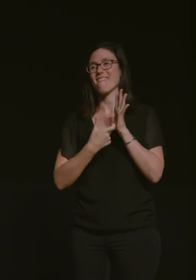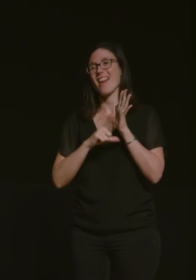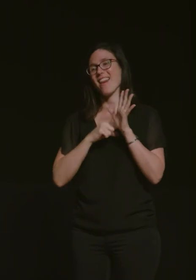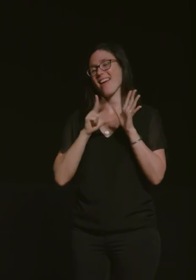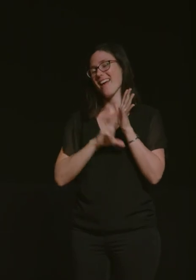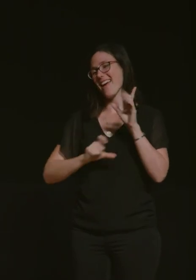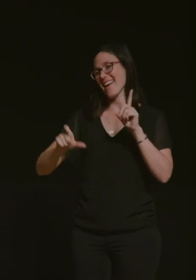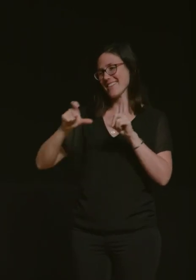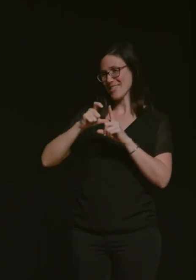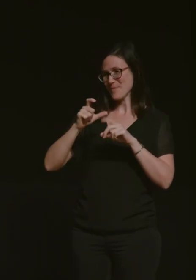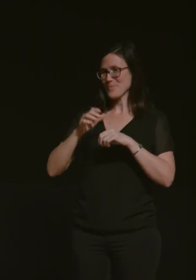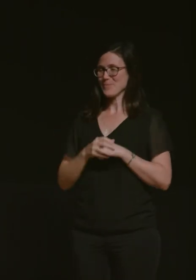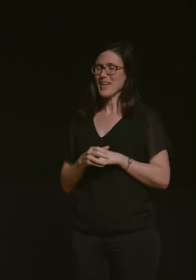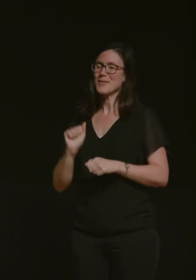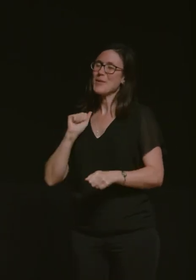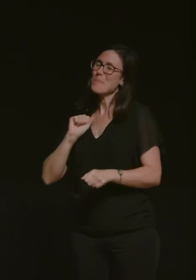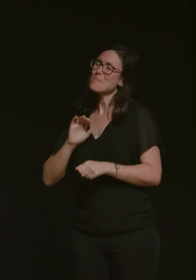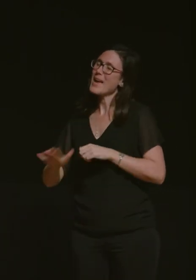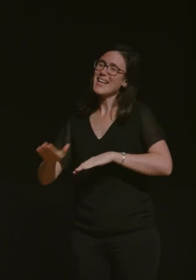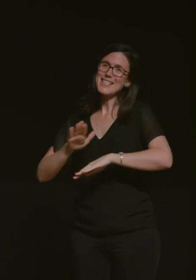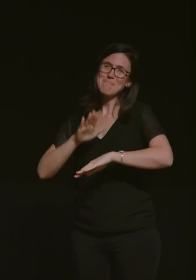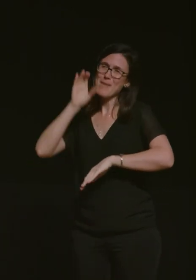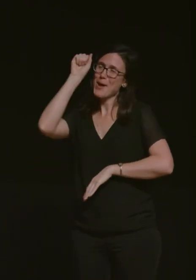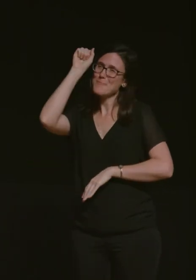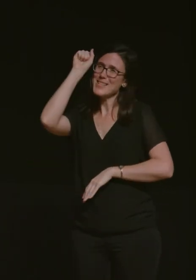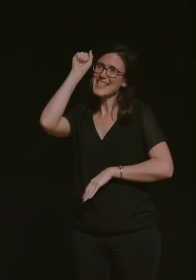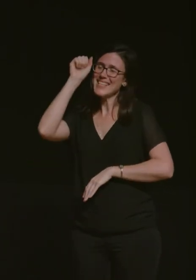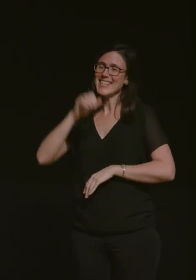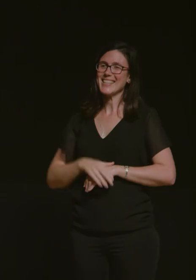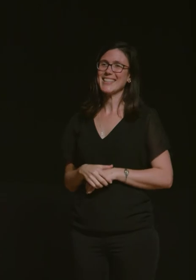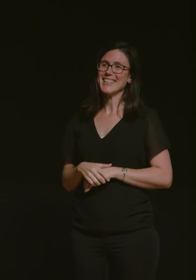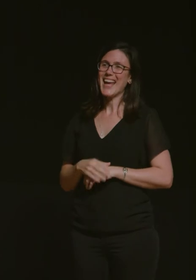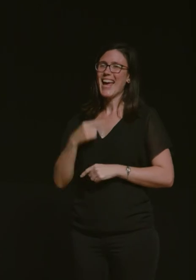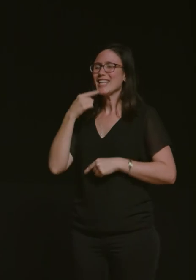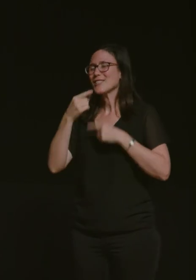it was the best moment of my life because it described perfectly what was happening in that